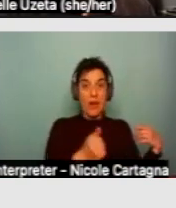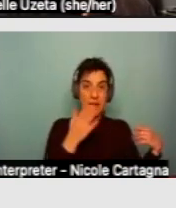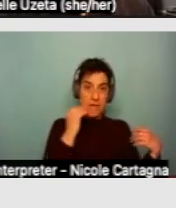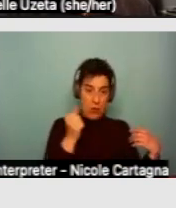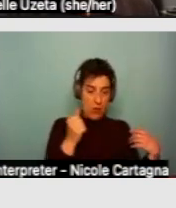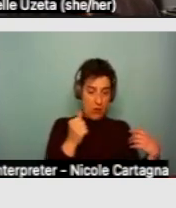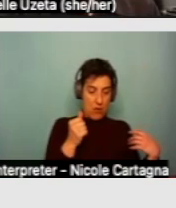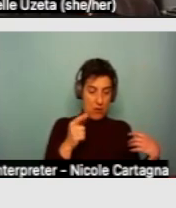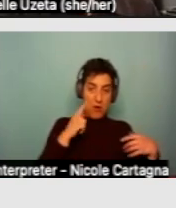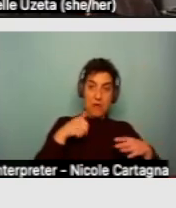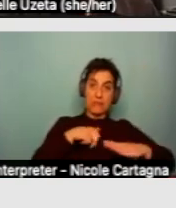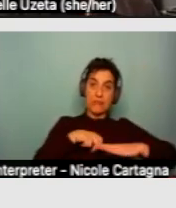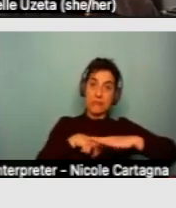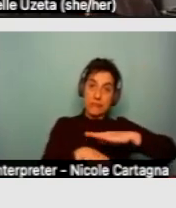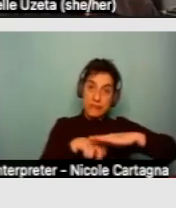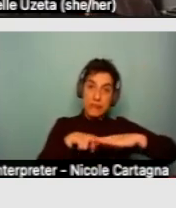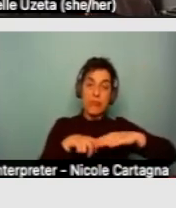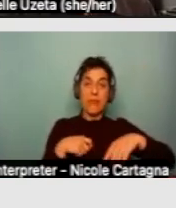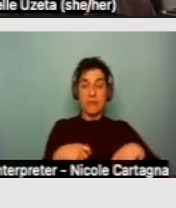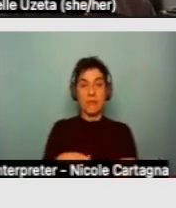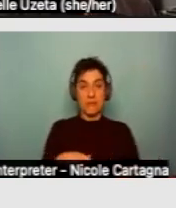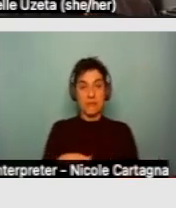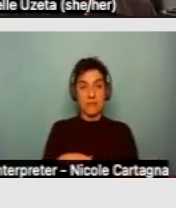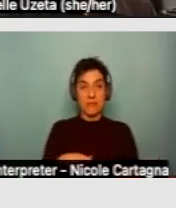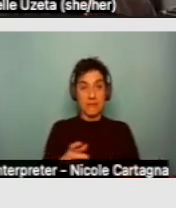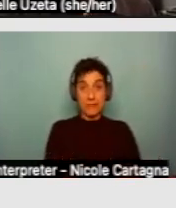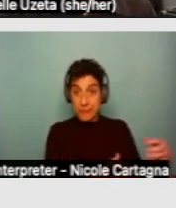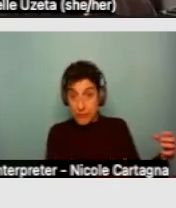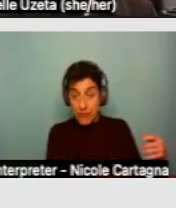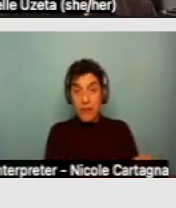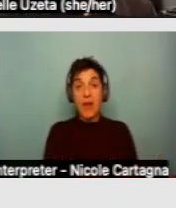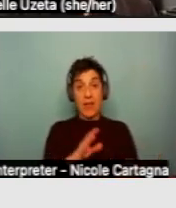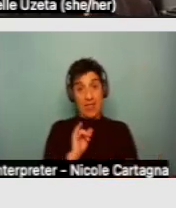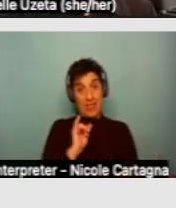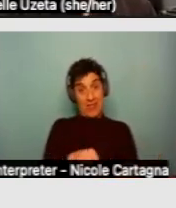clearance for someone who is using a wheelchair, that type of modification probably needs to